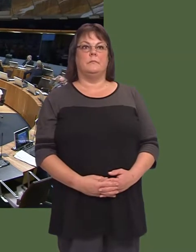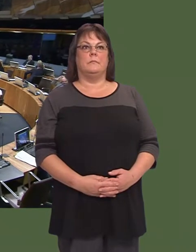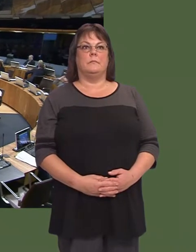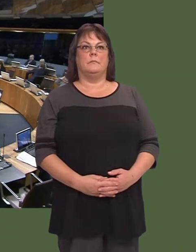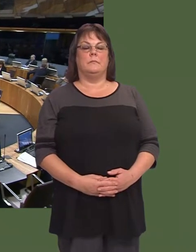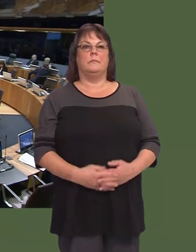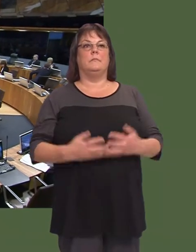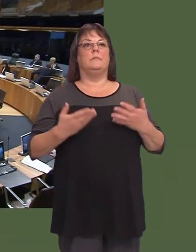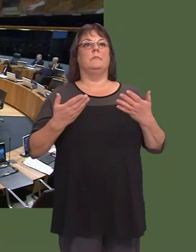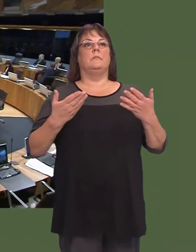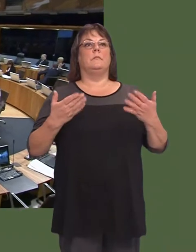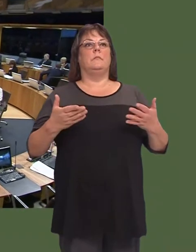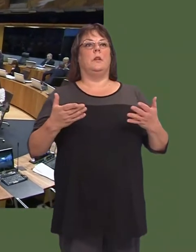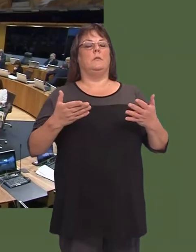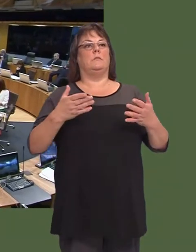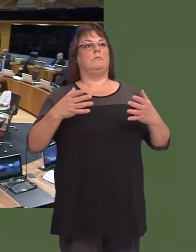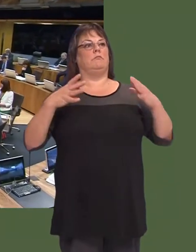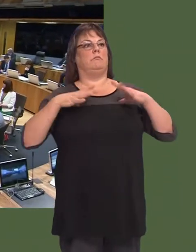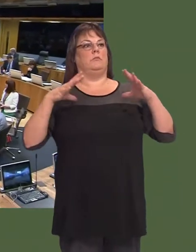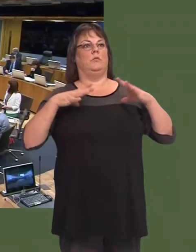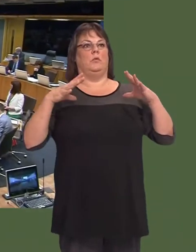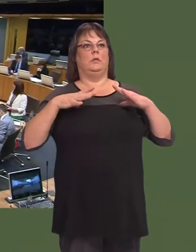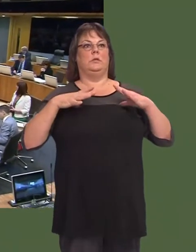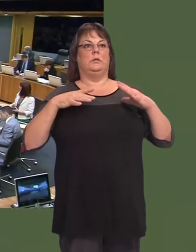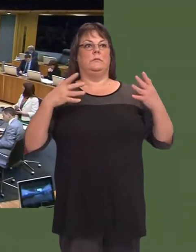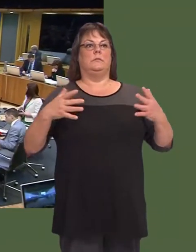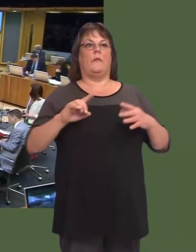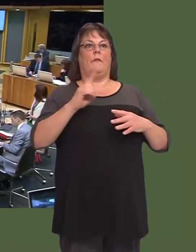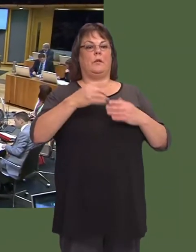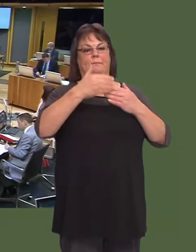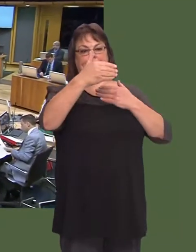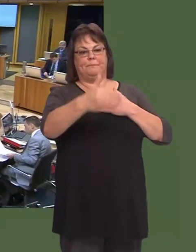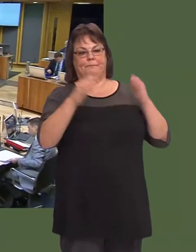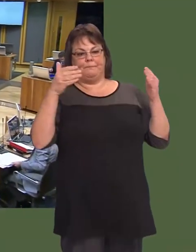Y Llywydd / The Llywydd: Yr eitem gyntaf ar ein hagenda ni y prynhawn yma ywír cwestiynau